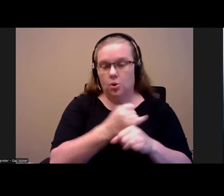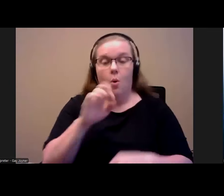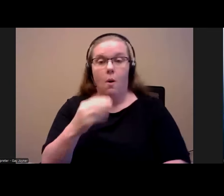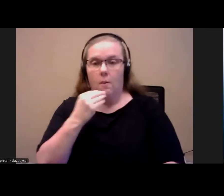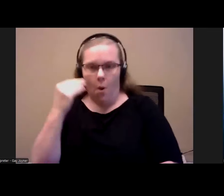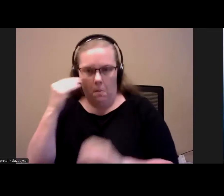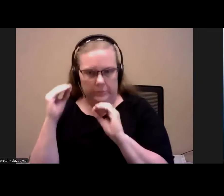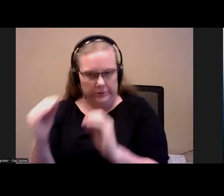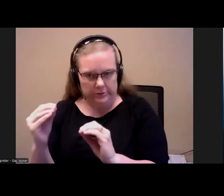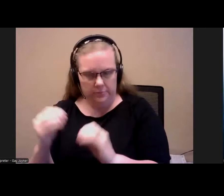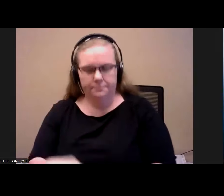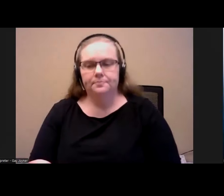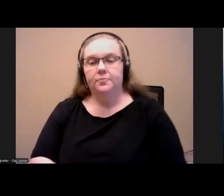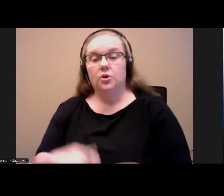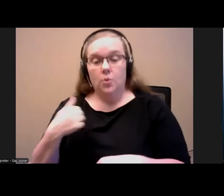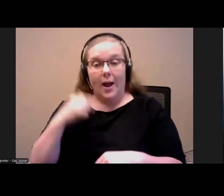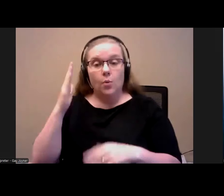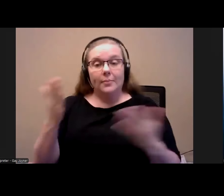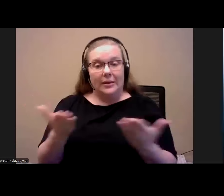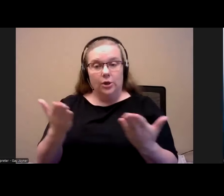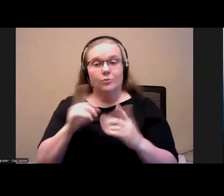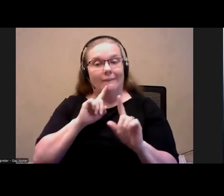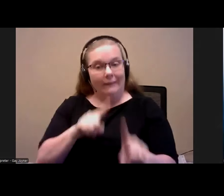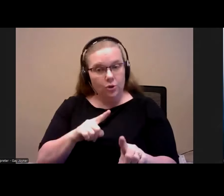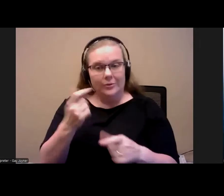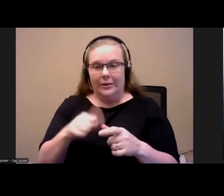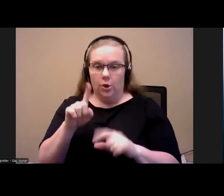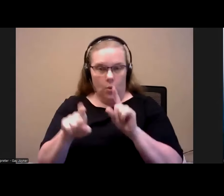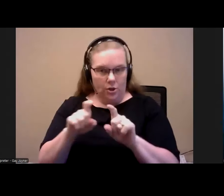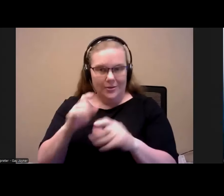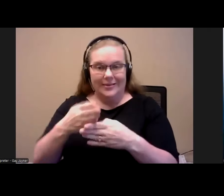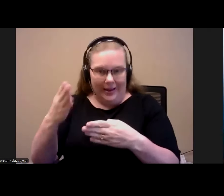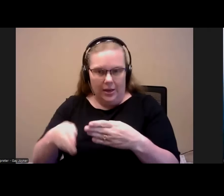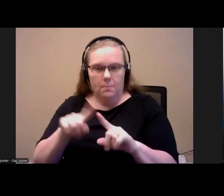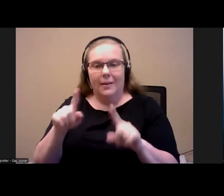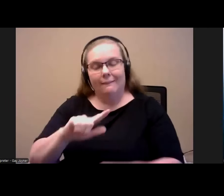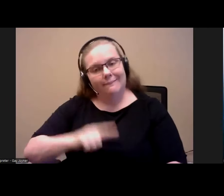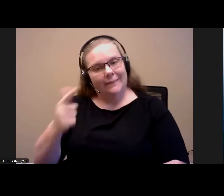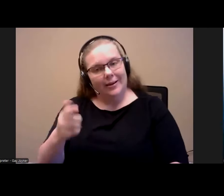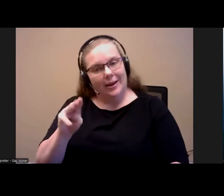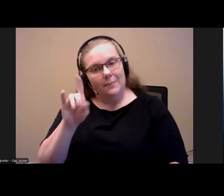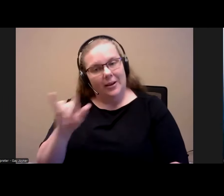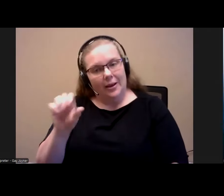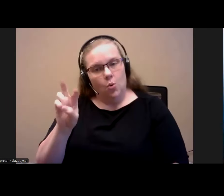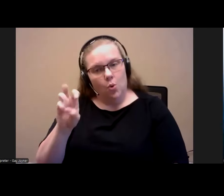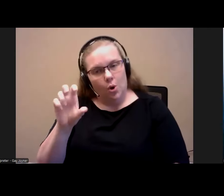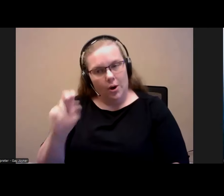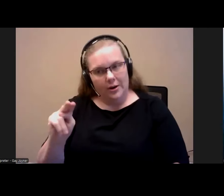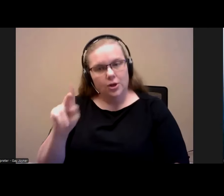So, I will be here to help answer any questions at the end, but with that, going to turn this over to my colleague Emily worn he was really into mental